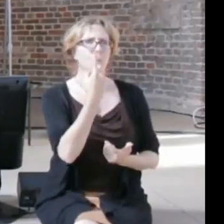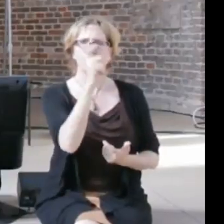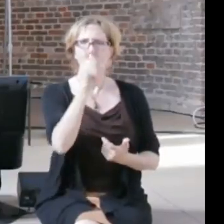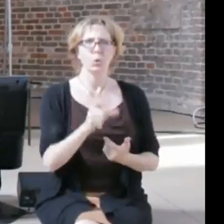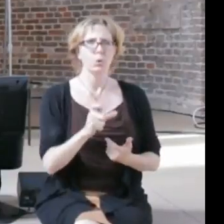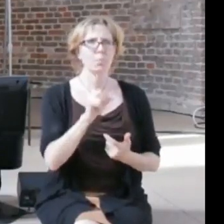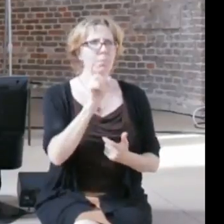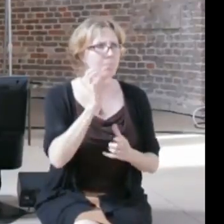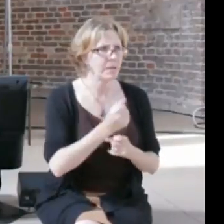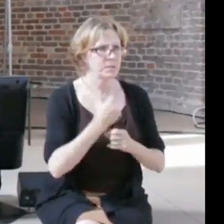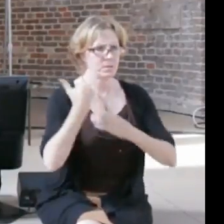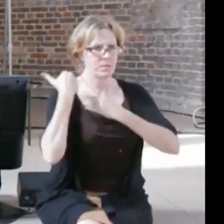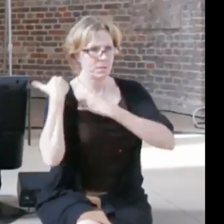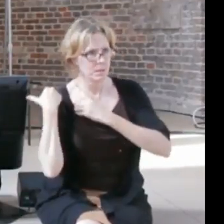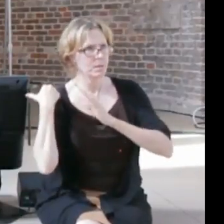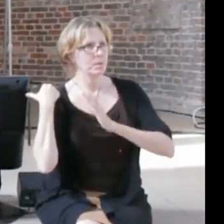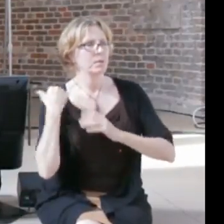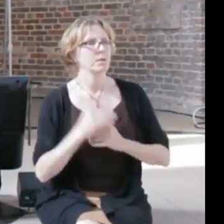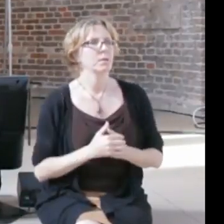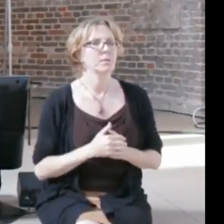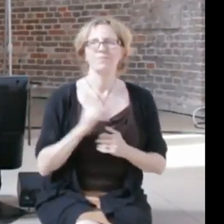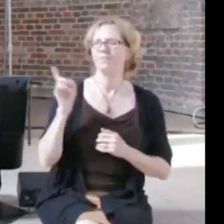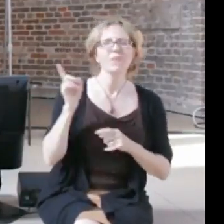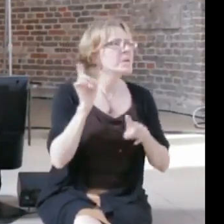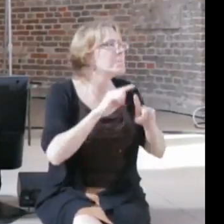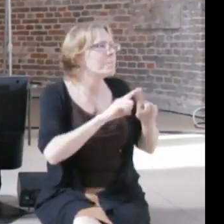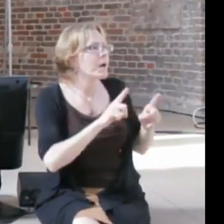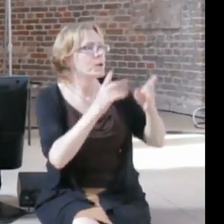But I think there is a broad field where it's not the direct responsibility of the